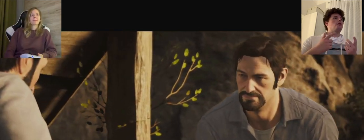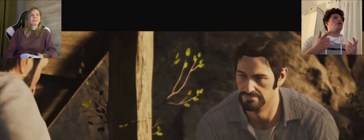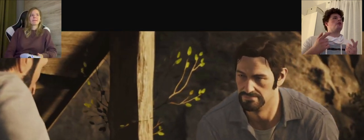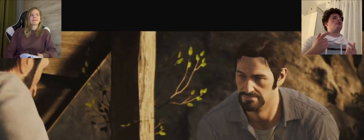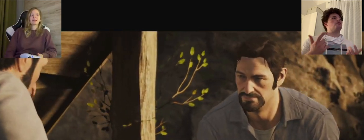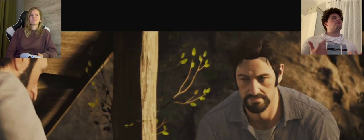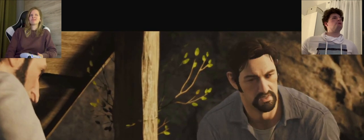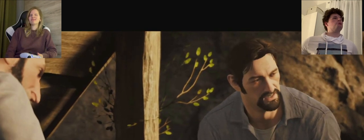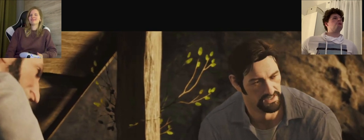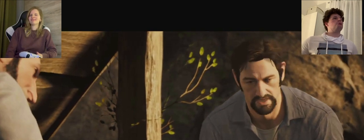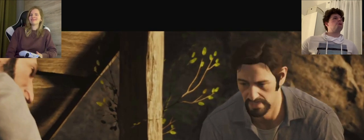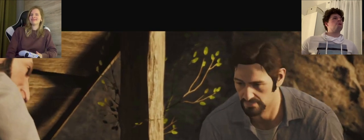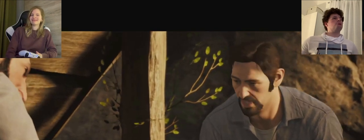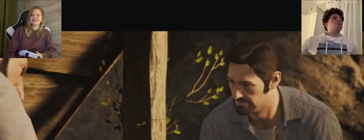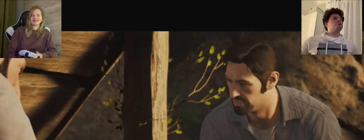A: Now they're talking about the past